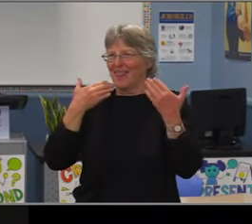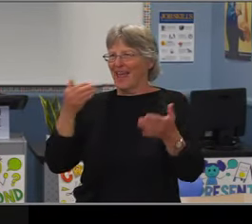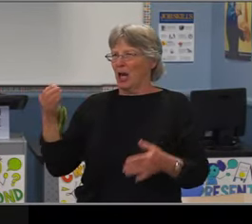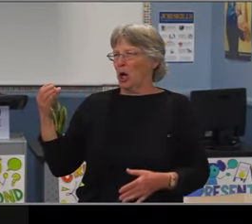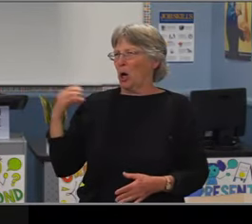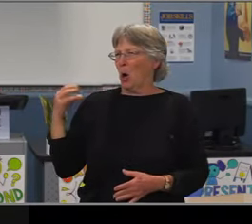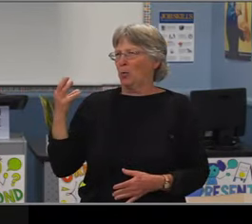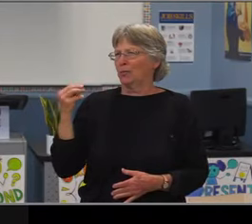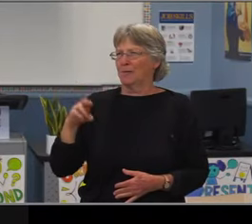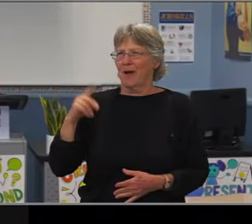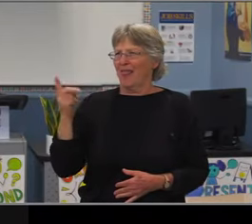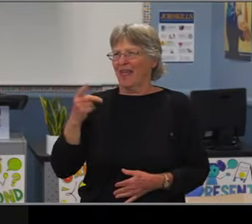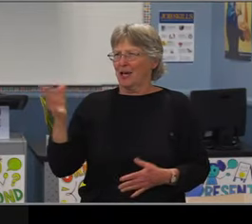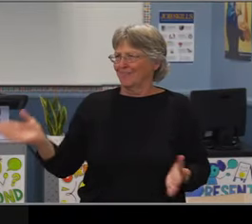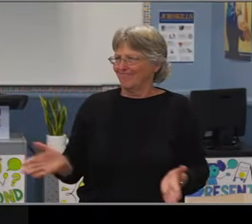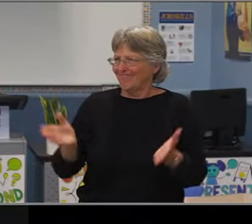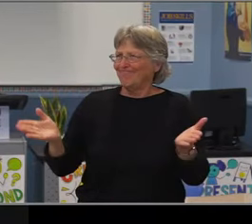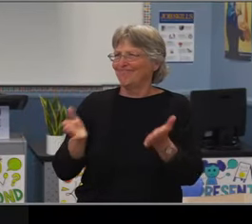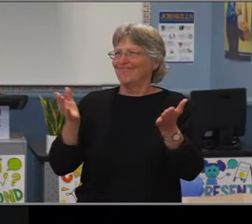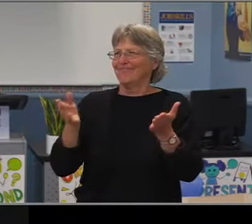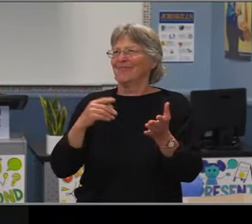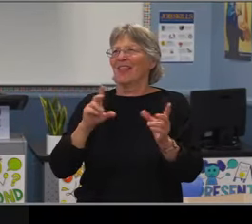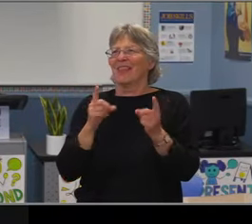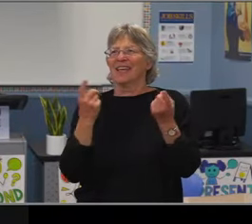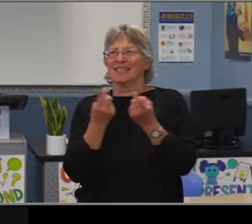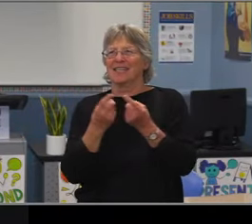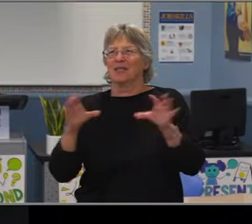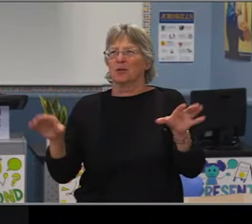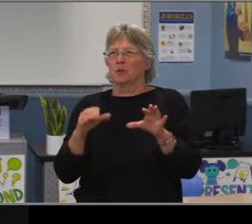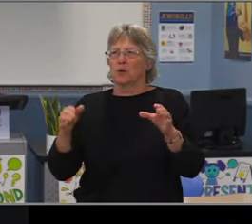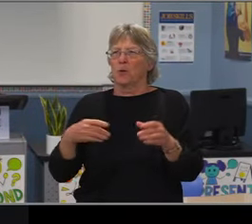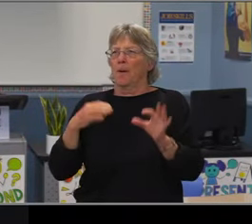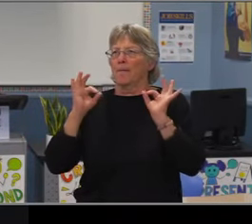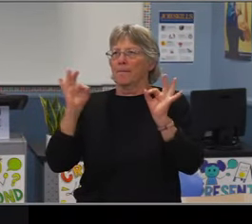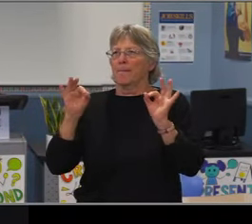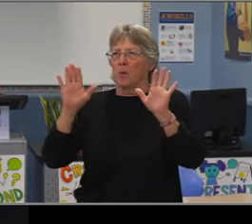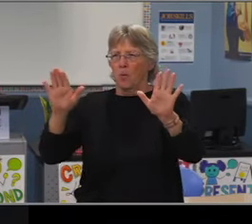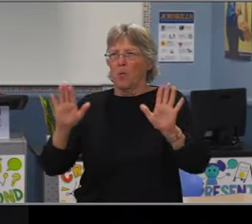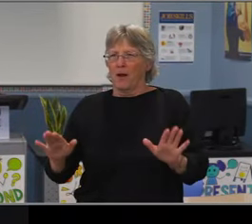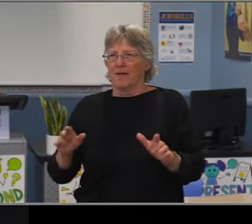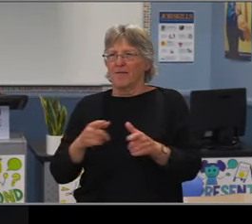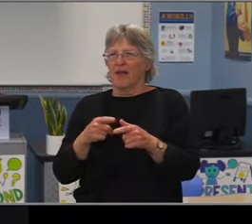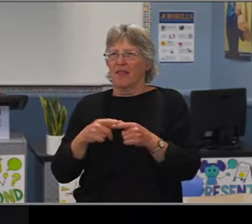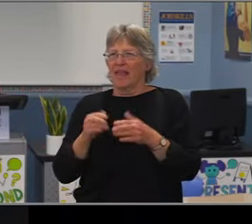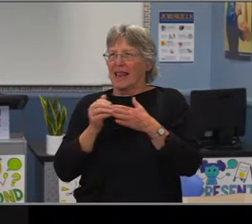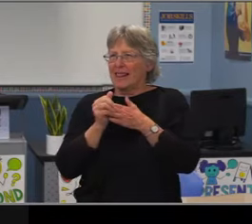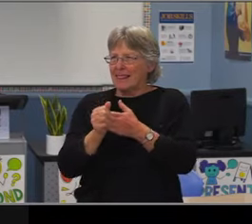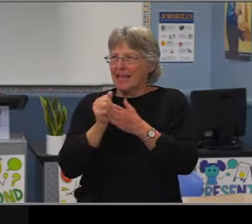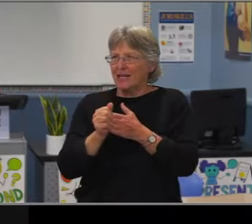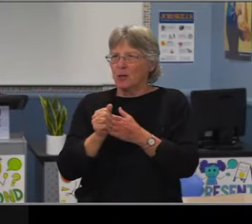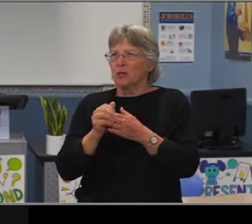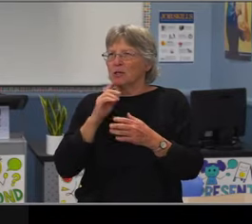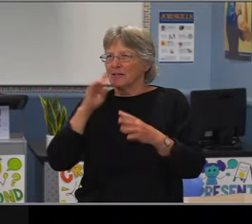and she couldn't have said more strongly why we work so hard to bring student voice and why we're working harder than ever